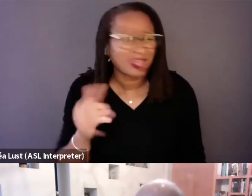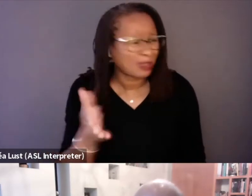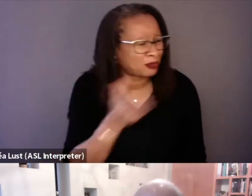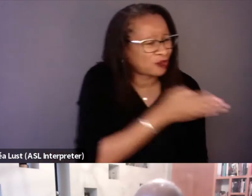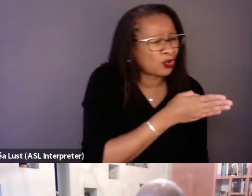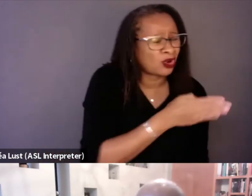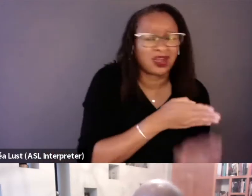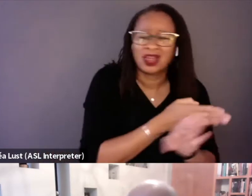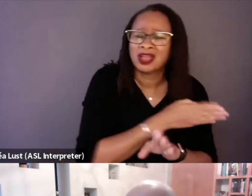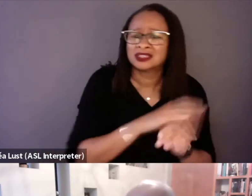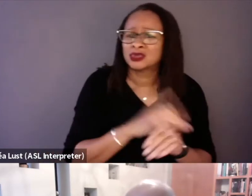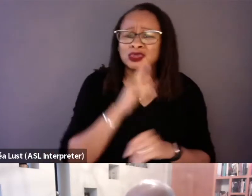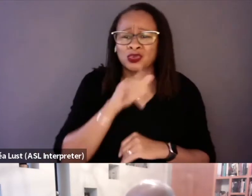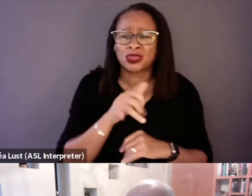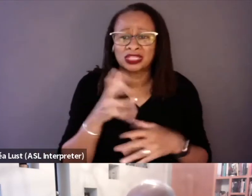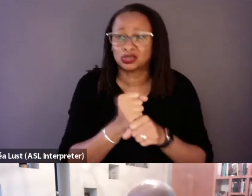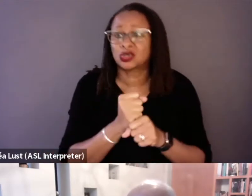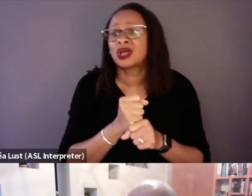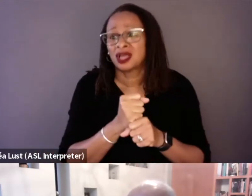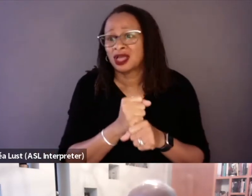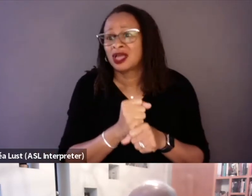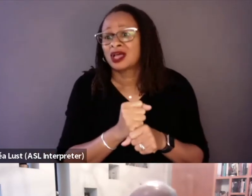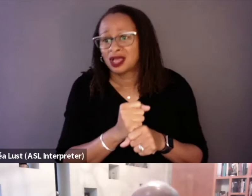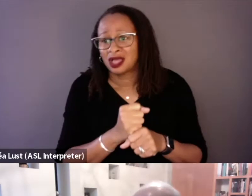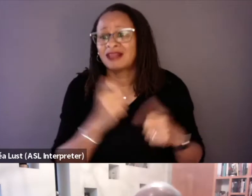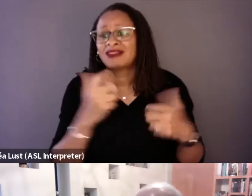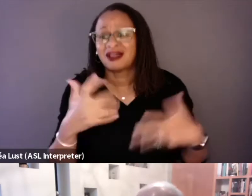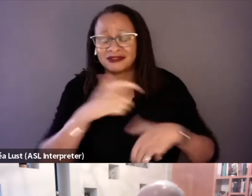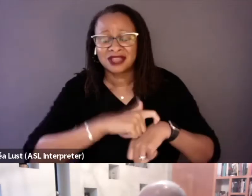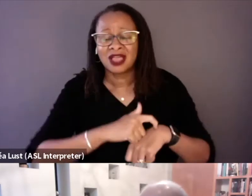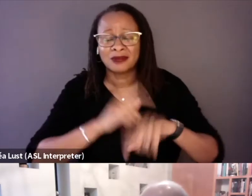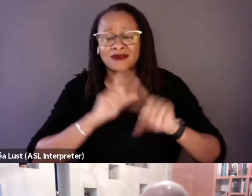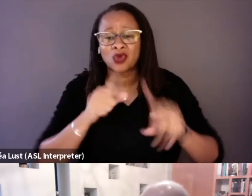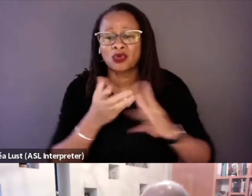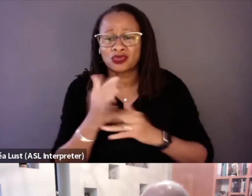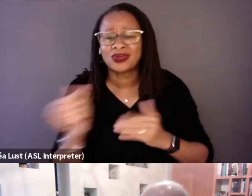And so it really took a matter of just going through it over and over again,